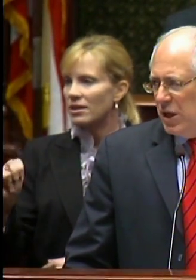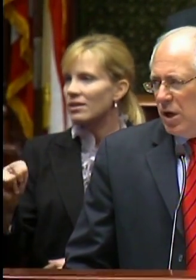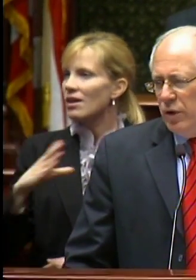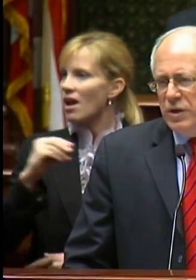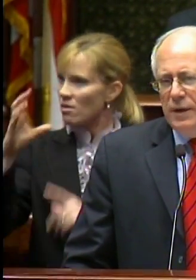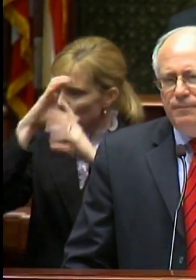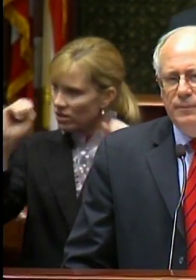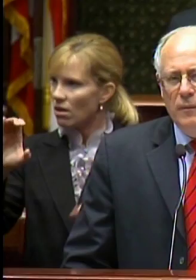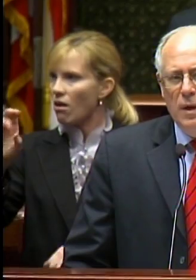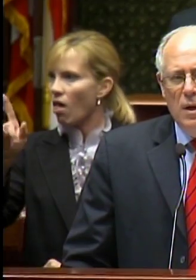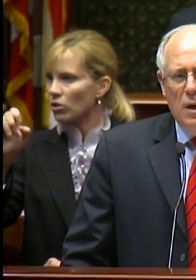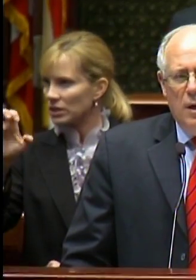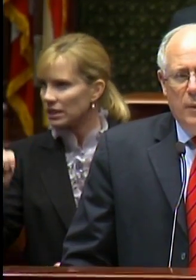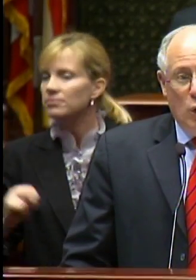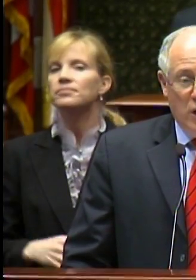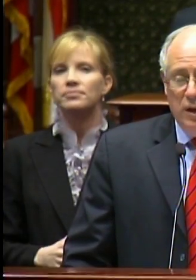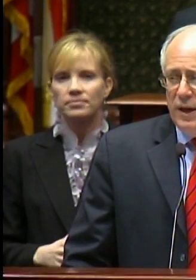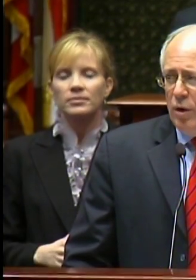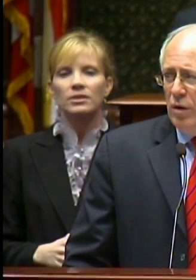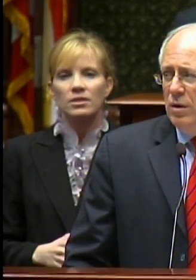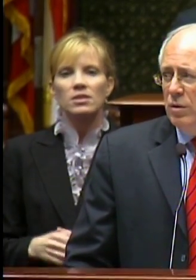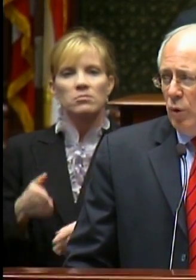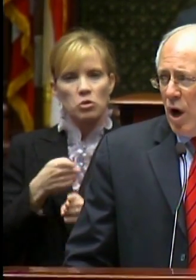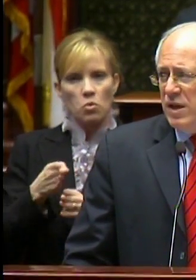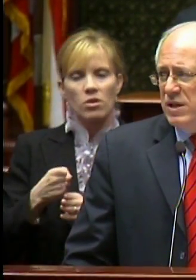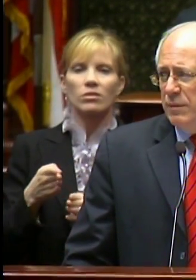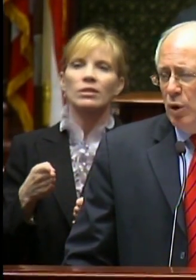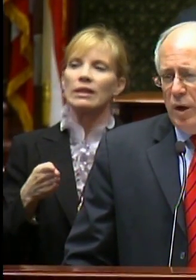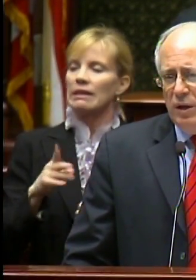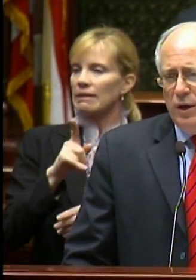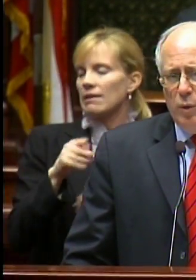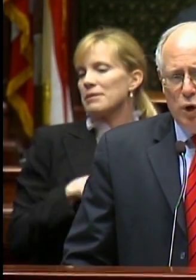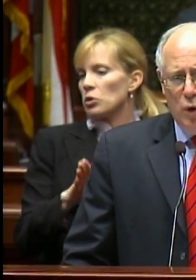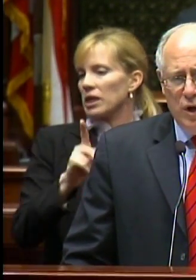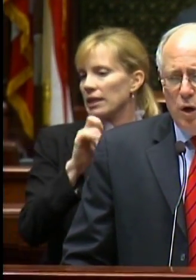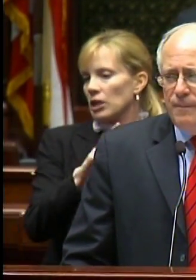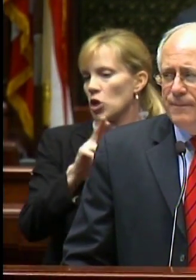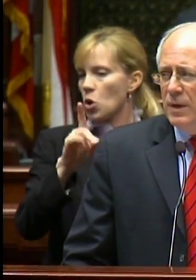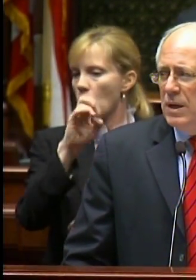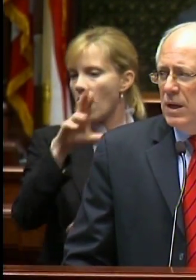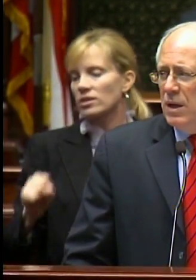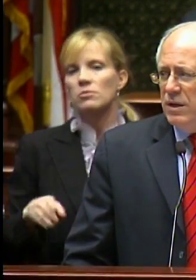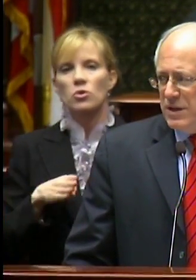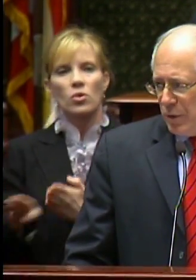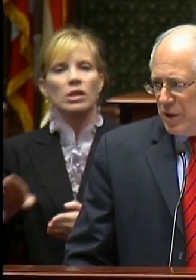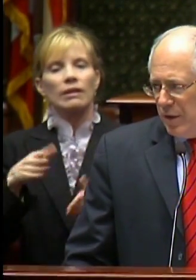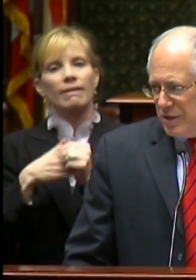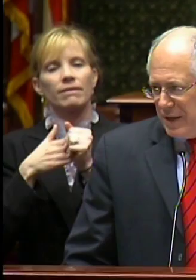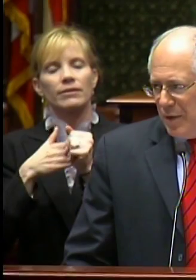President Cullerton. Minority Leader Cross. Minority Leader Radogno. Secretary of State